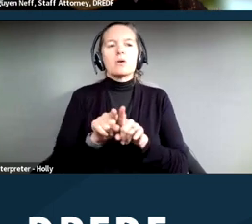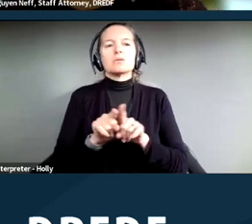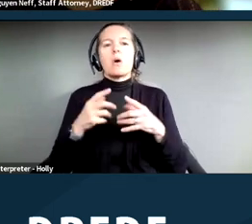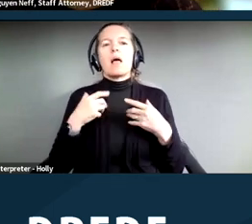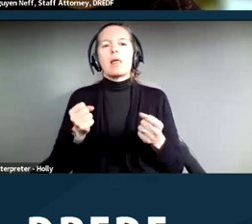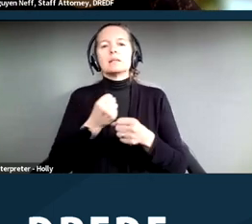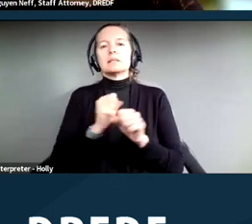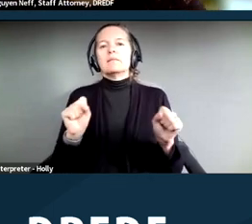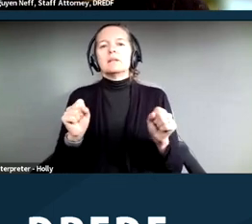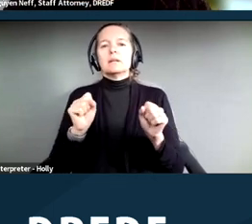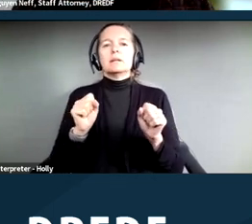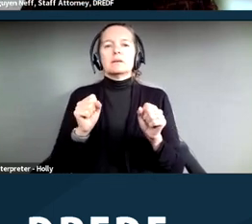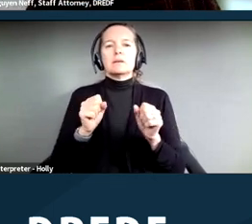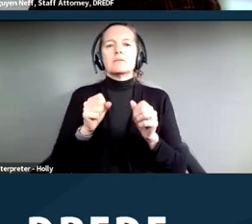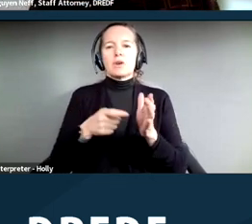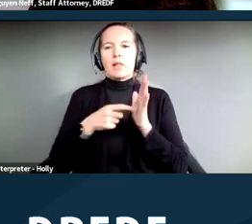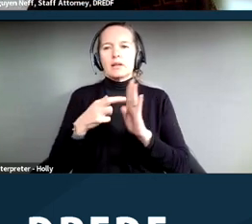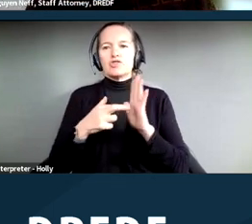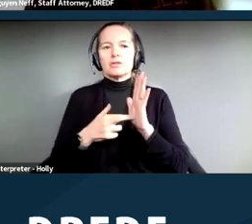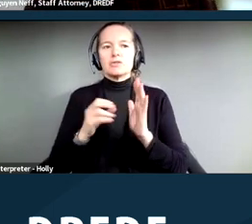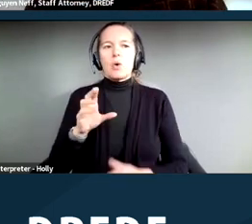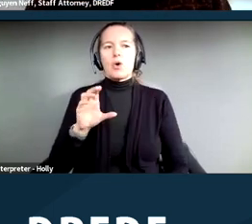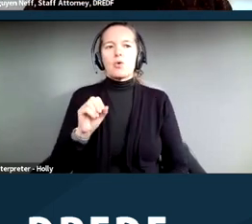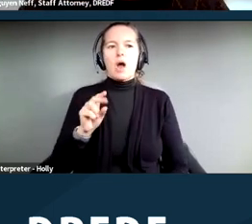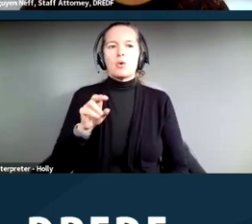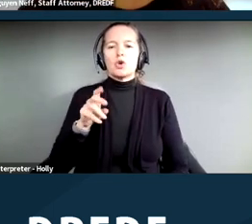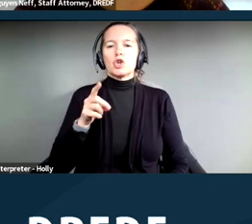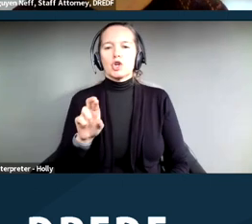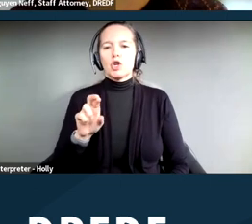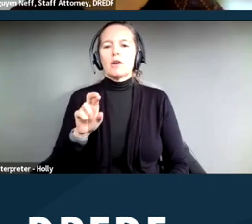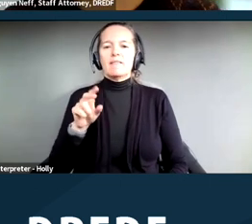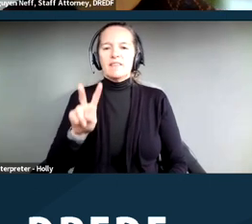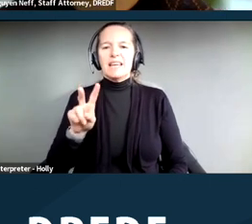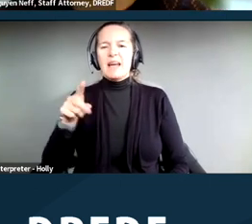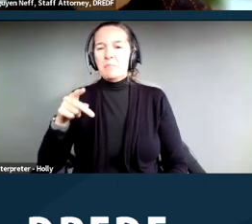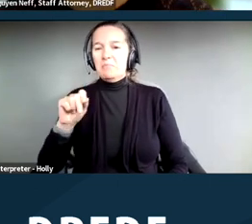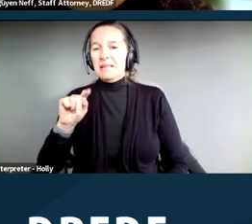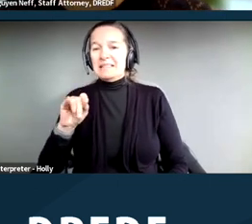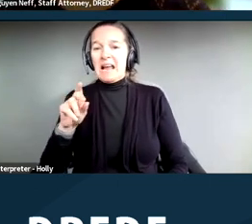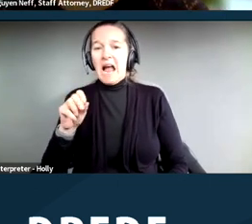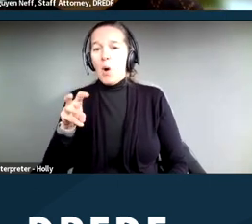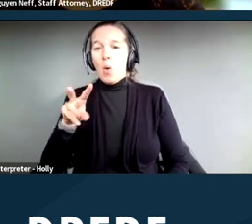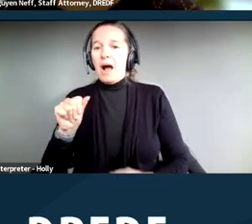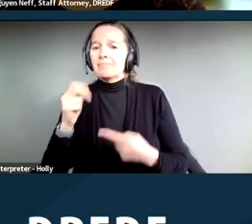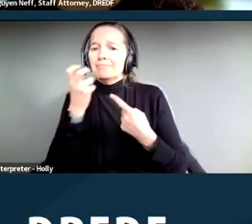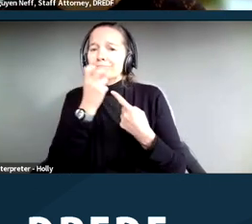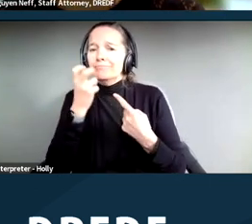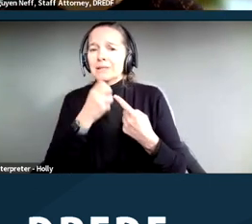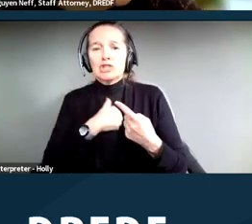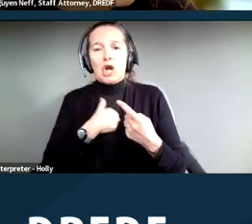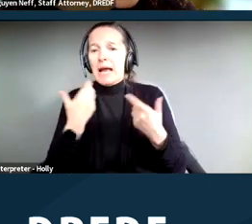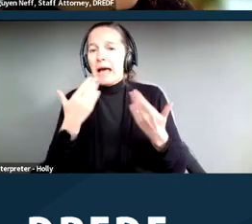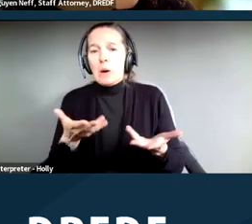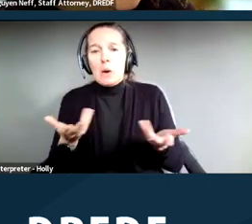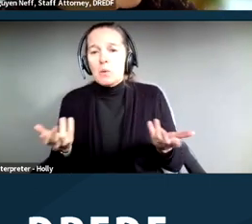case of Crowder v. Kitagawa ‑‑ apologize if I pronounced that wrong ‑‑ this case involved